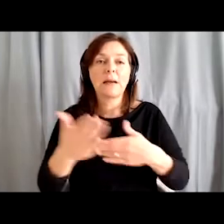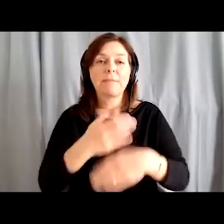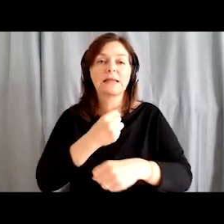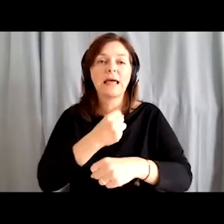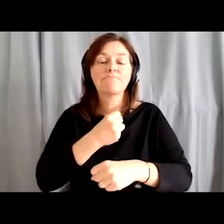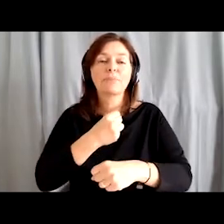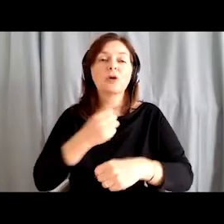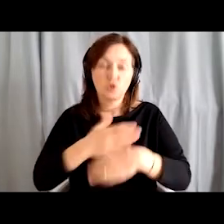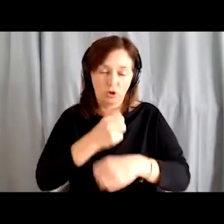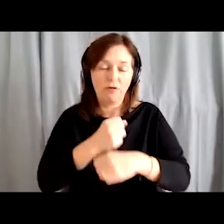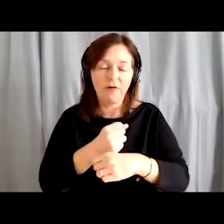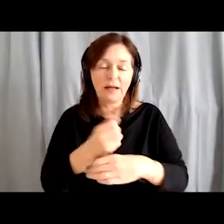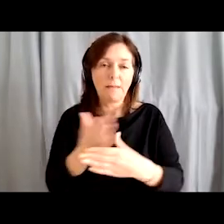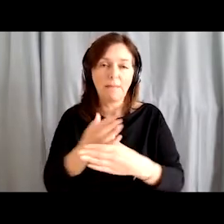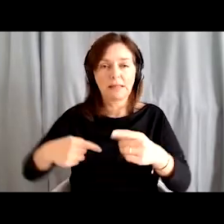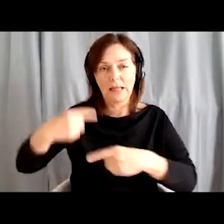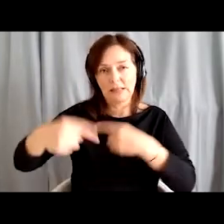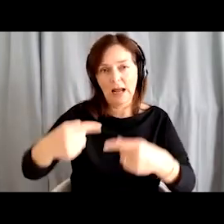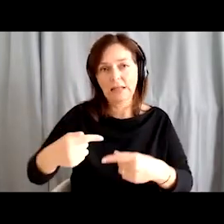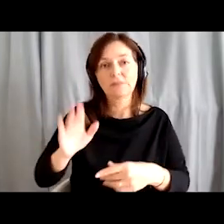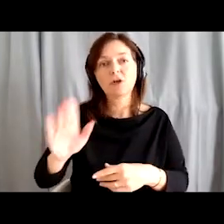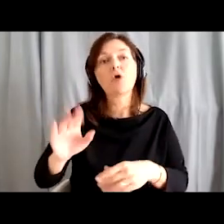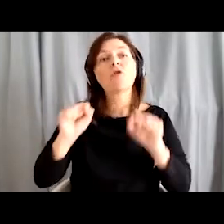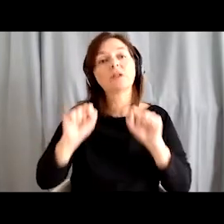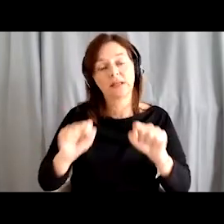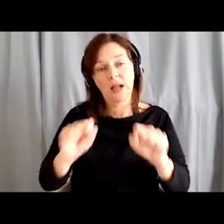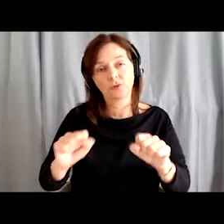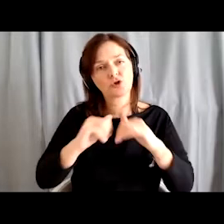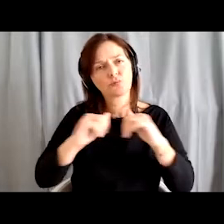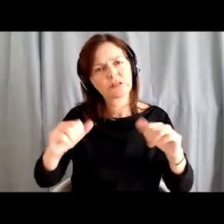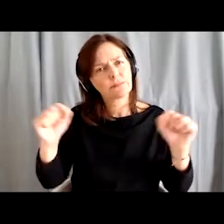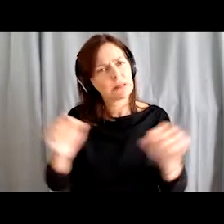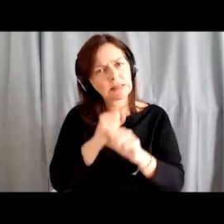and its sustainability, mainly because the City Municipality